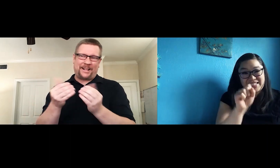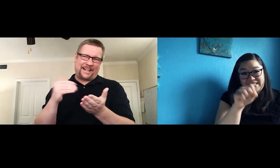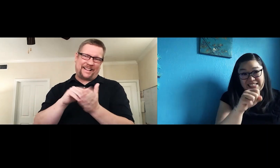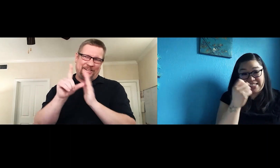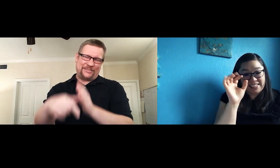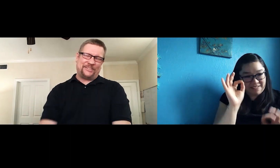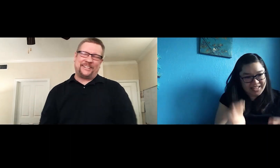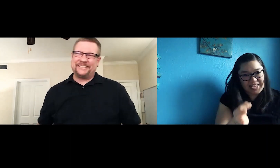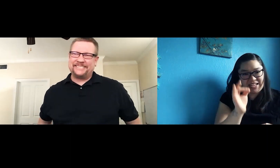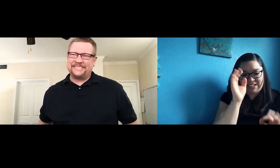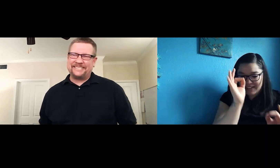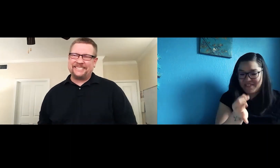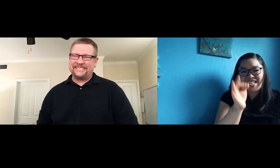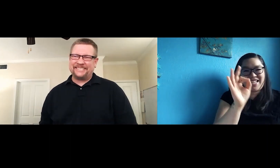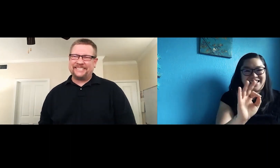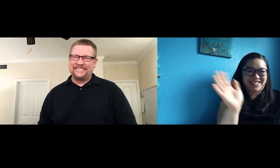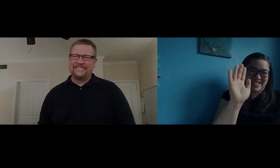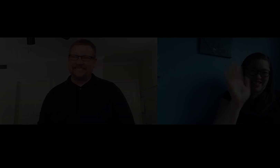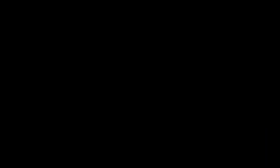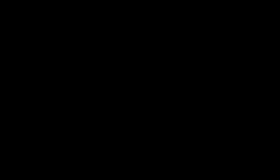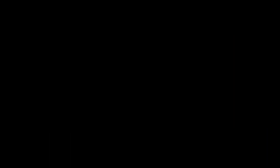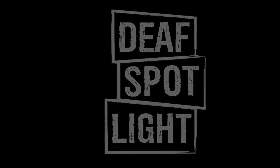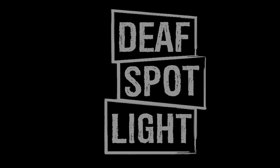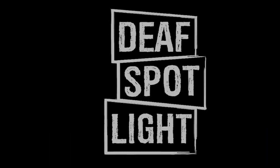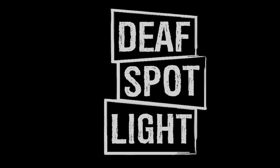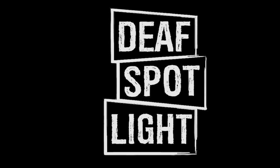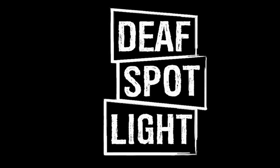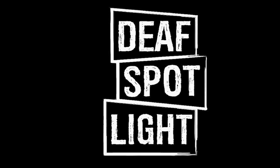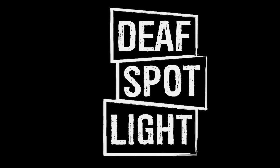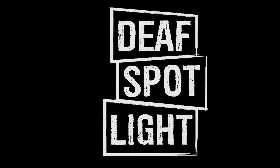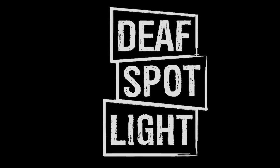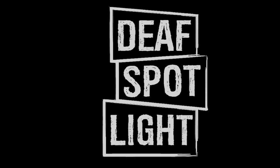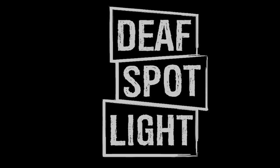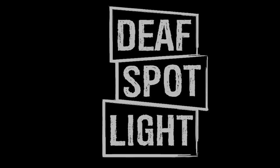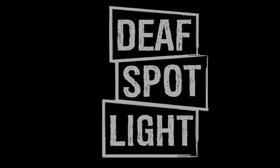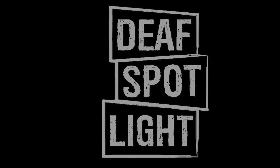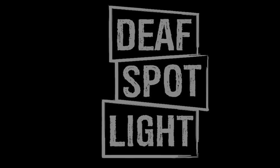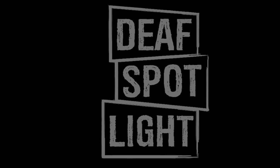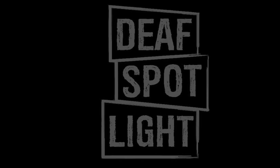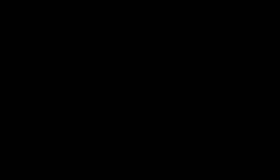You too. Always, definitely. Ok, bye now.